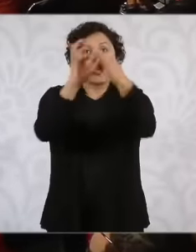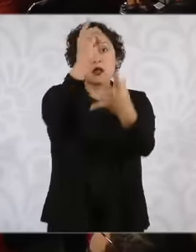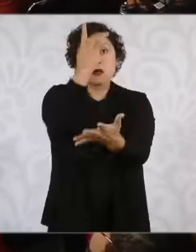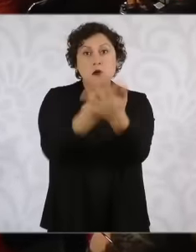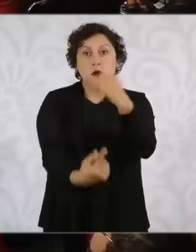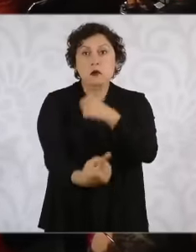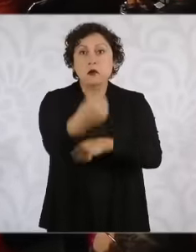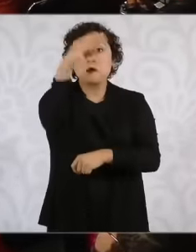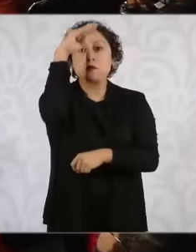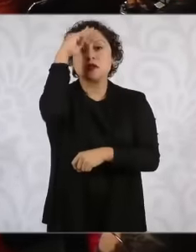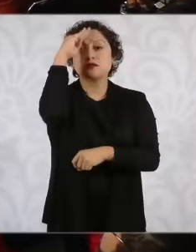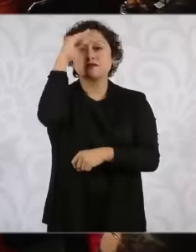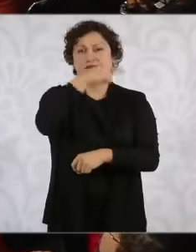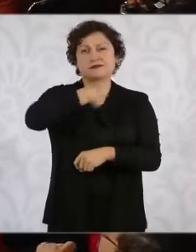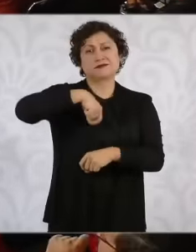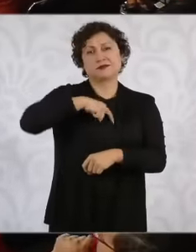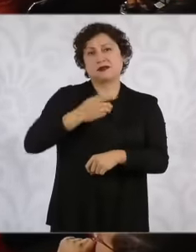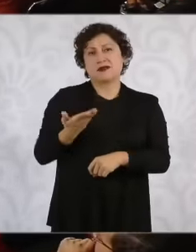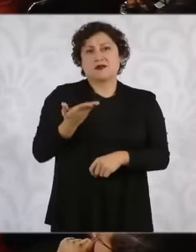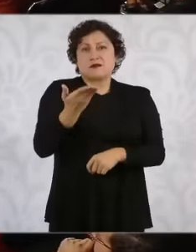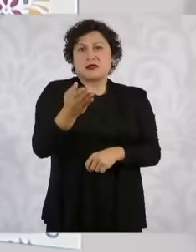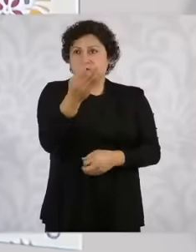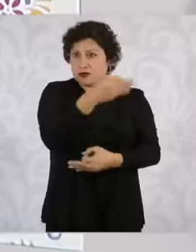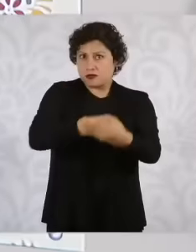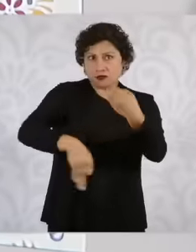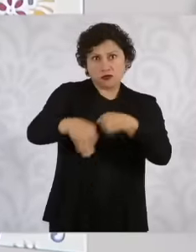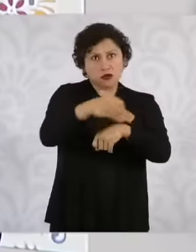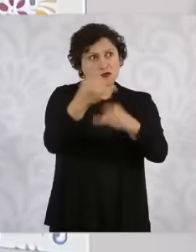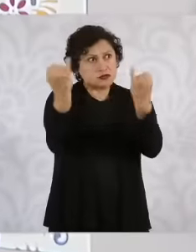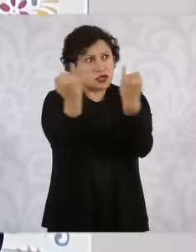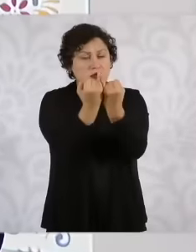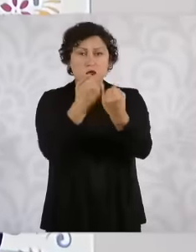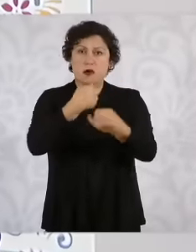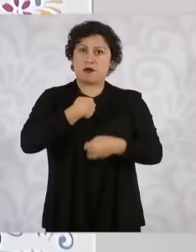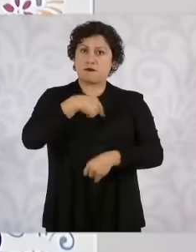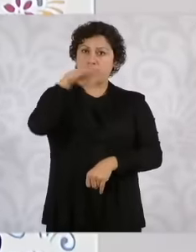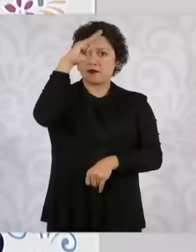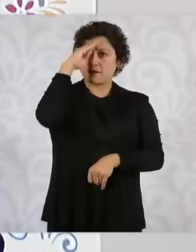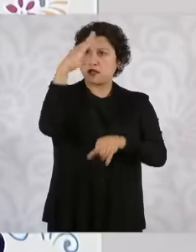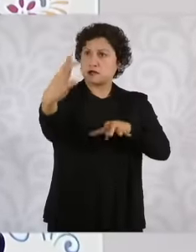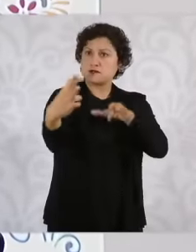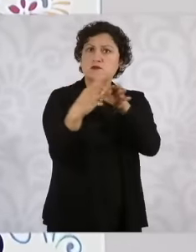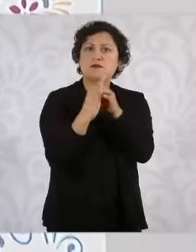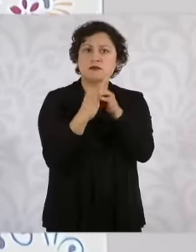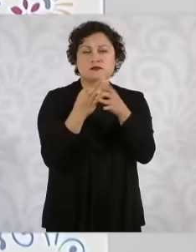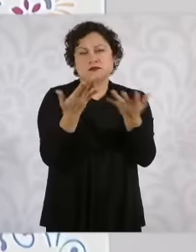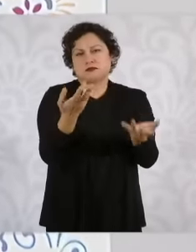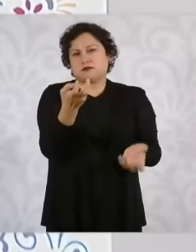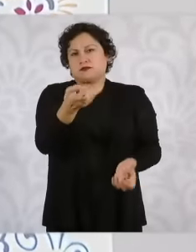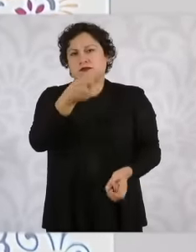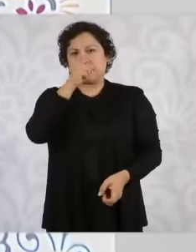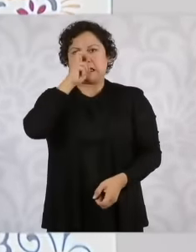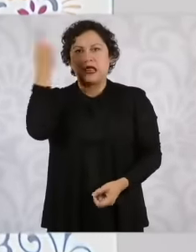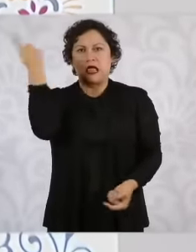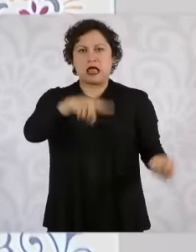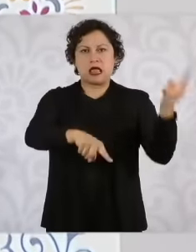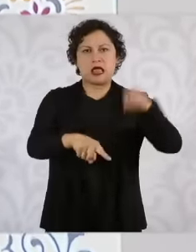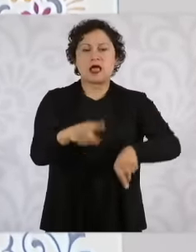think like the president imagine it would be That would be a dictatorship what there is